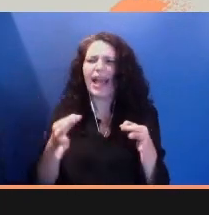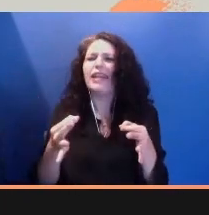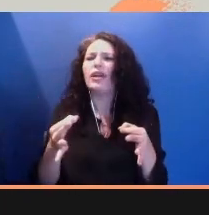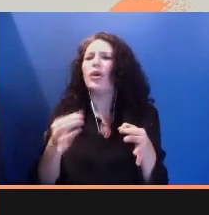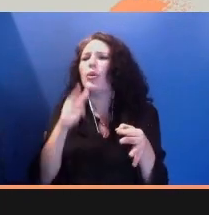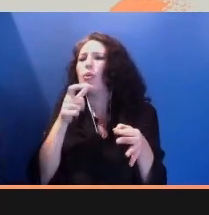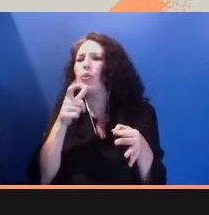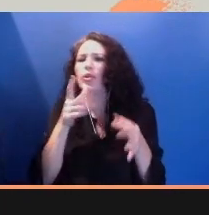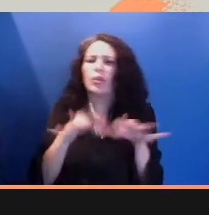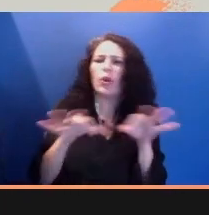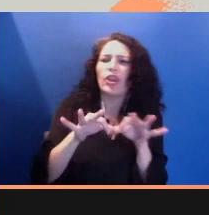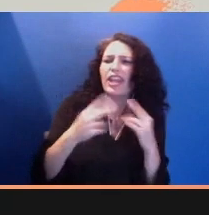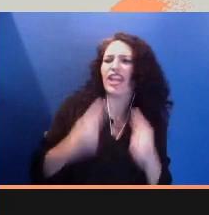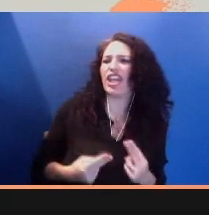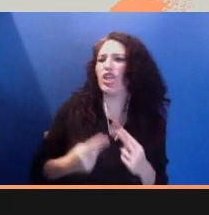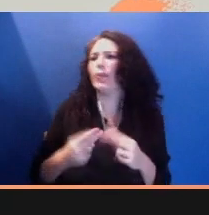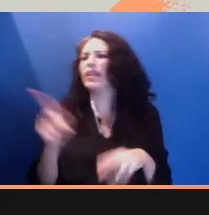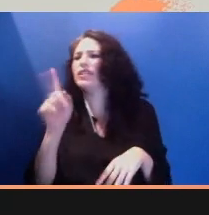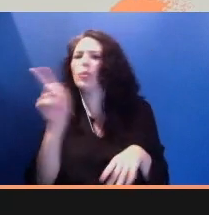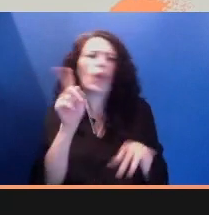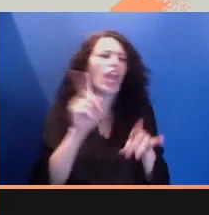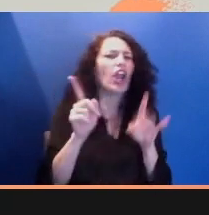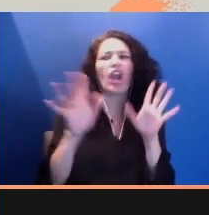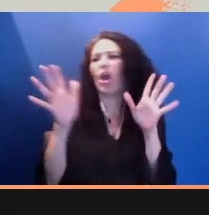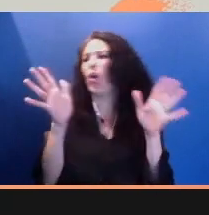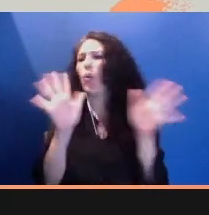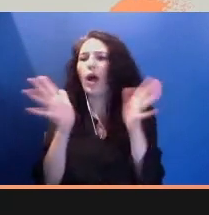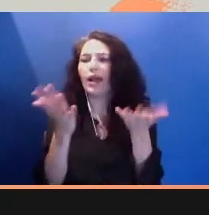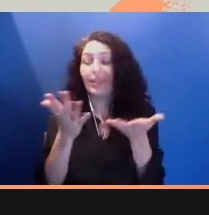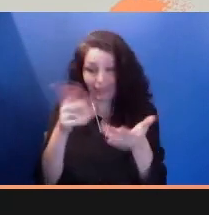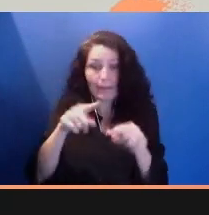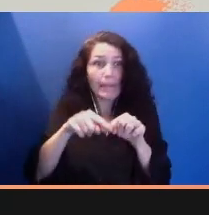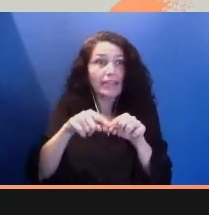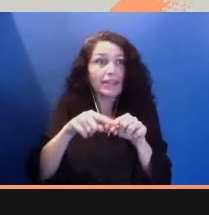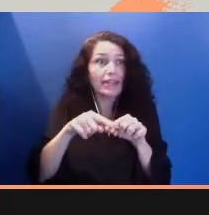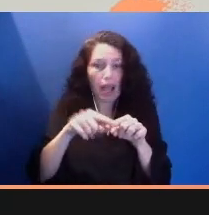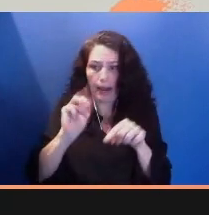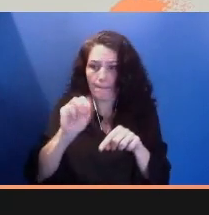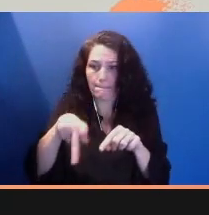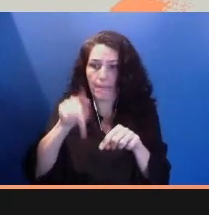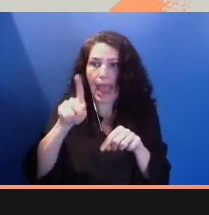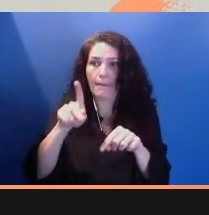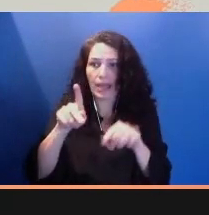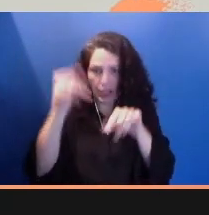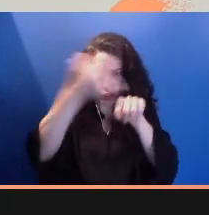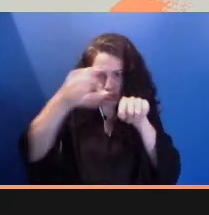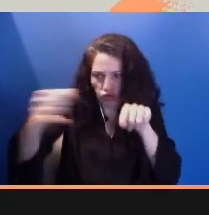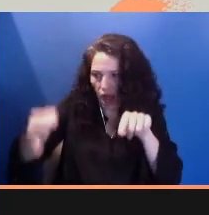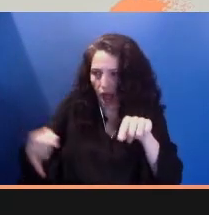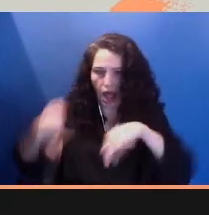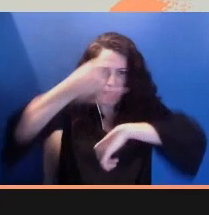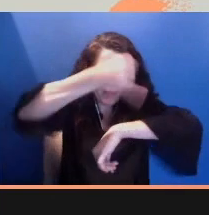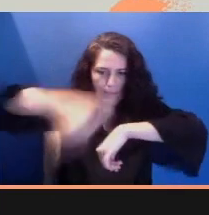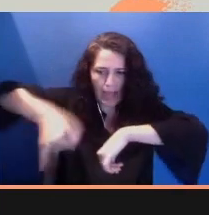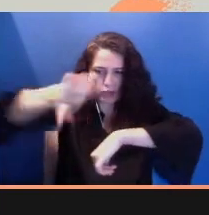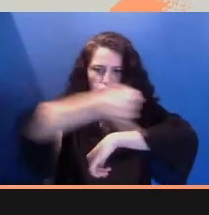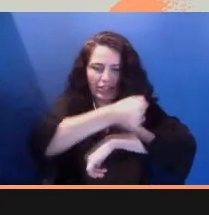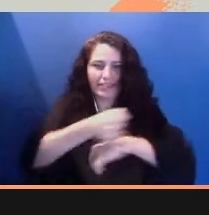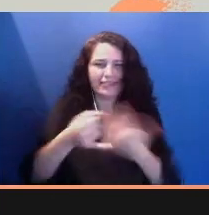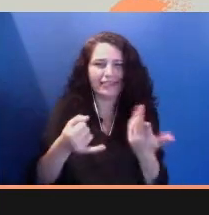before people are even born. This is an old story, a story of criminalizing BIPOC